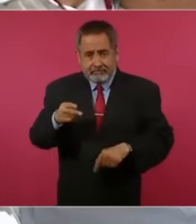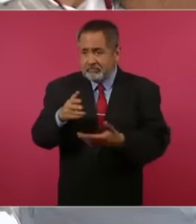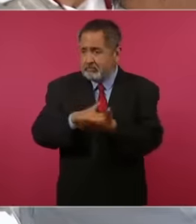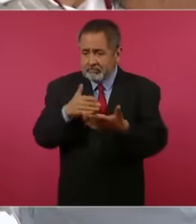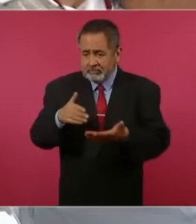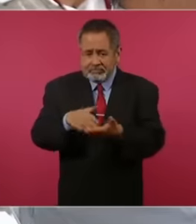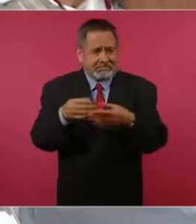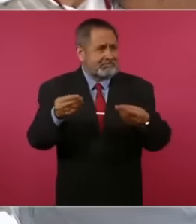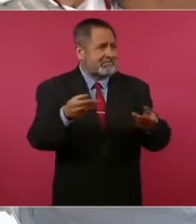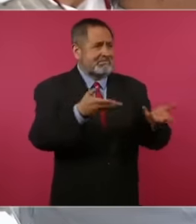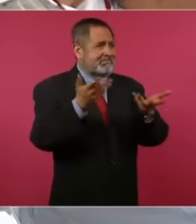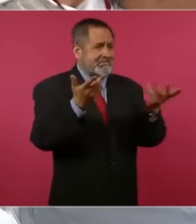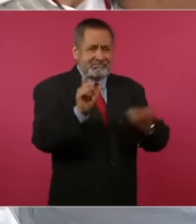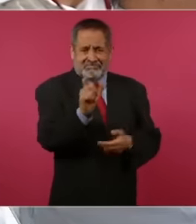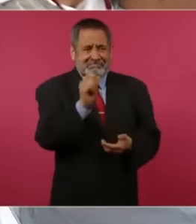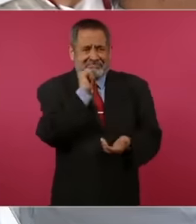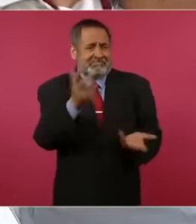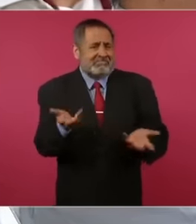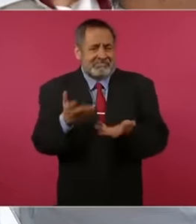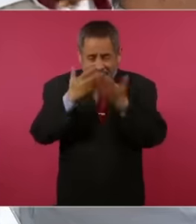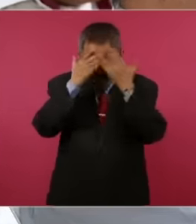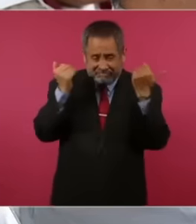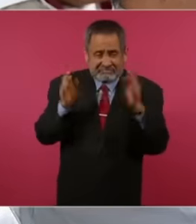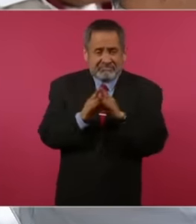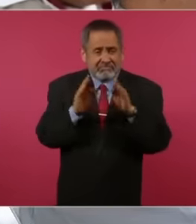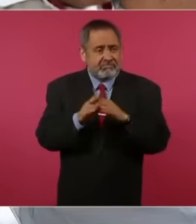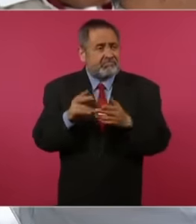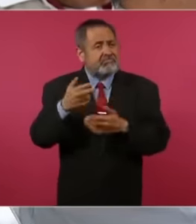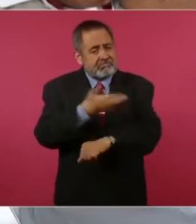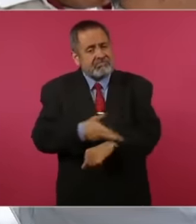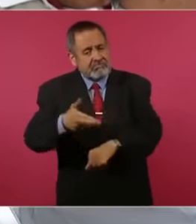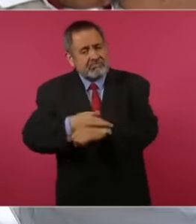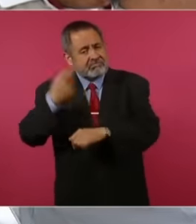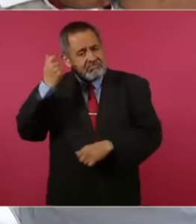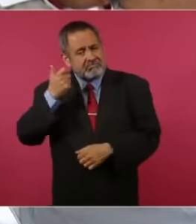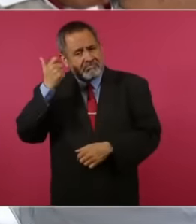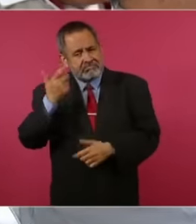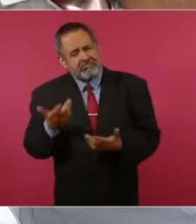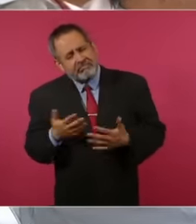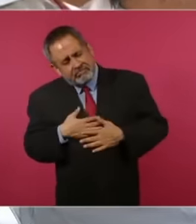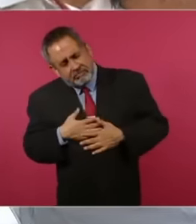he has nothing, he doesn't know how to do the procedure. So my suggestion, with all due respect,